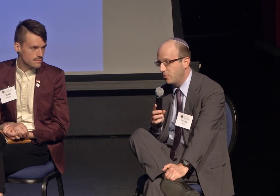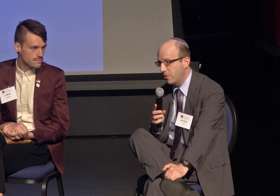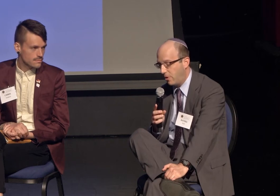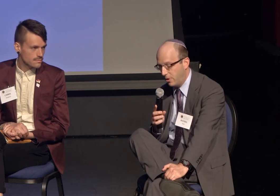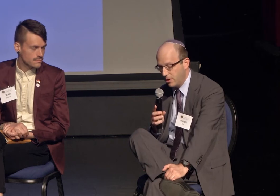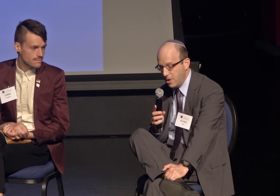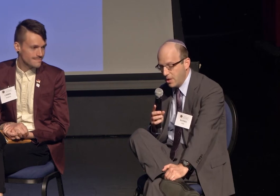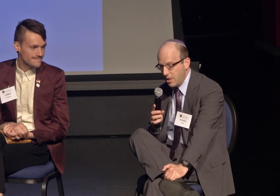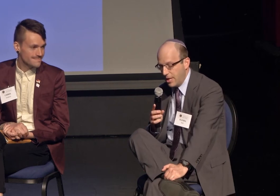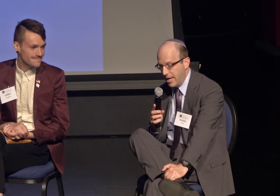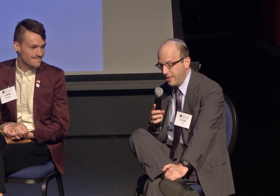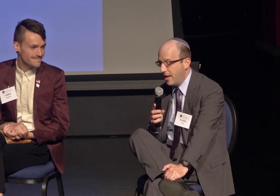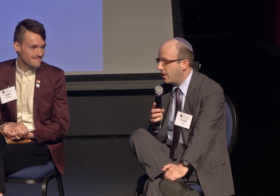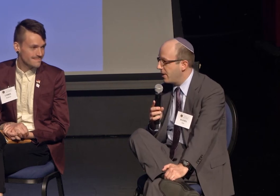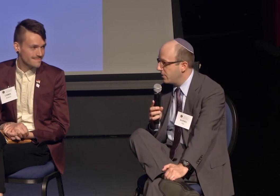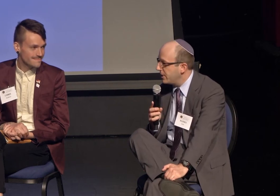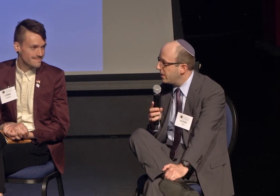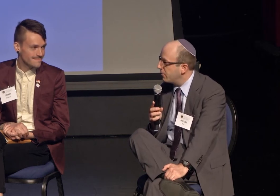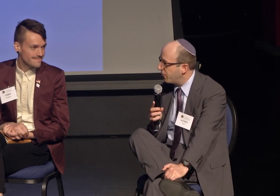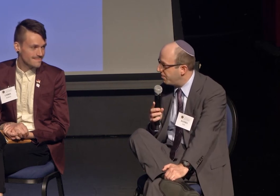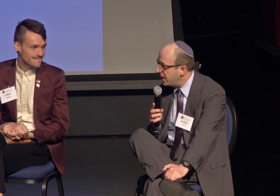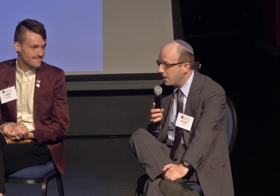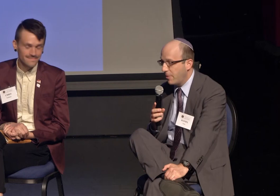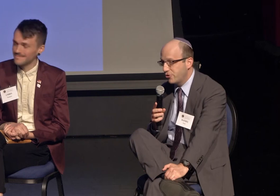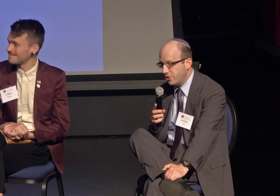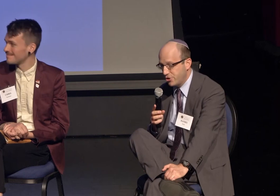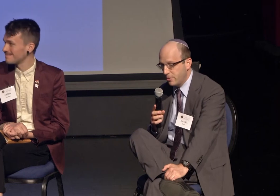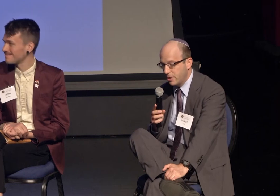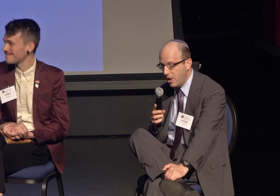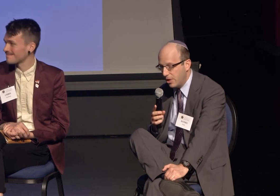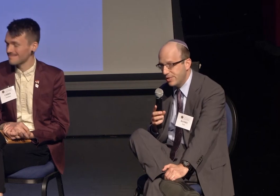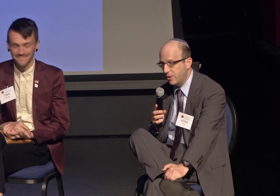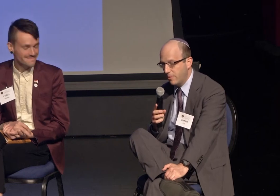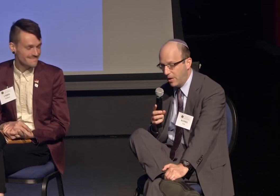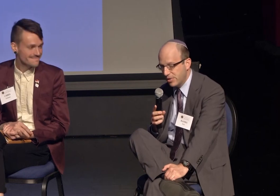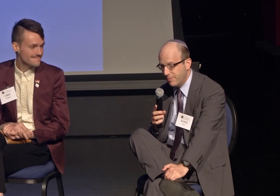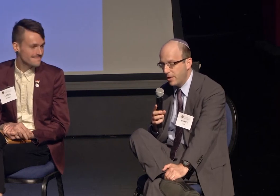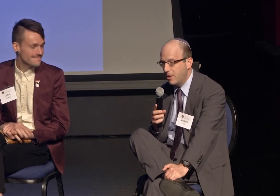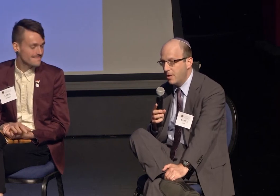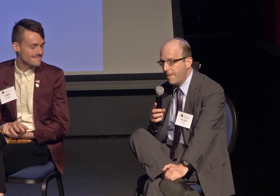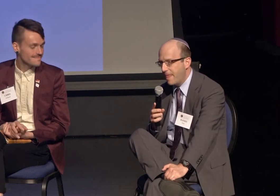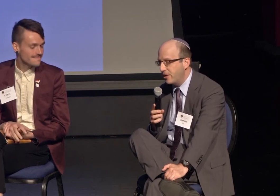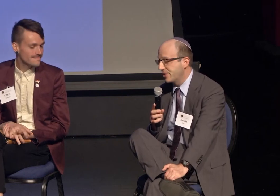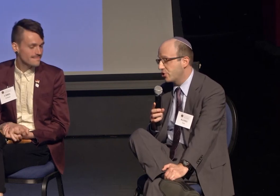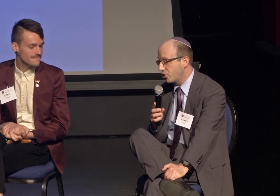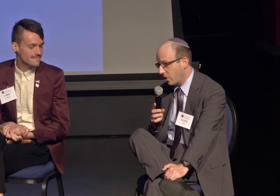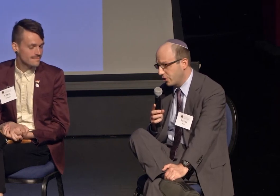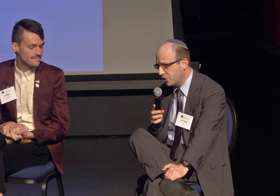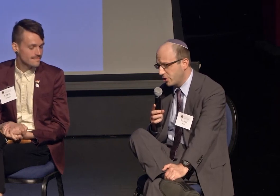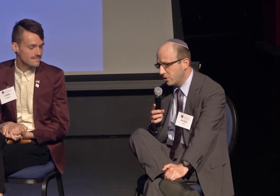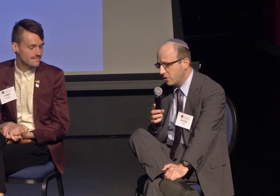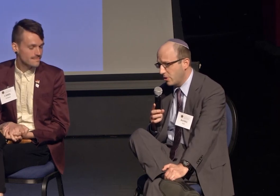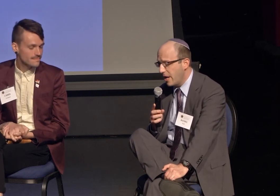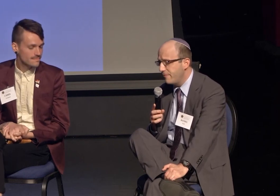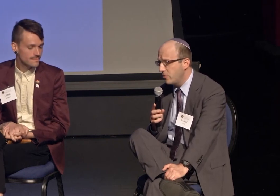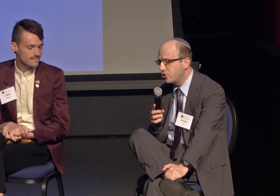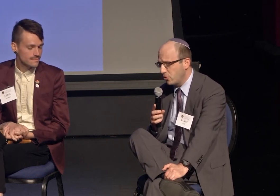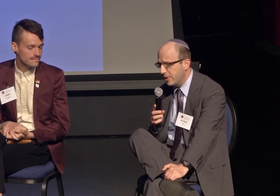a sense of humor at all. And that I really, for me, my tradition constantly reminds me that it's a charge, I have no choice.